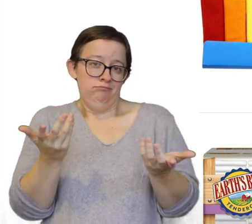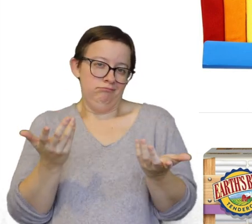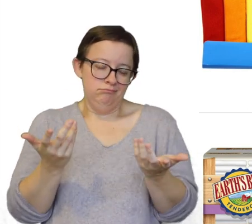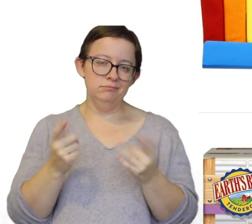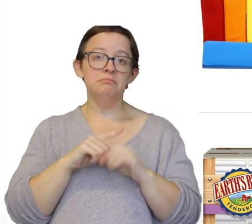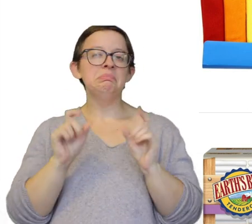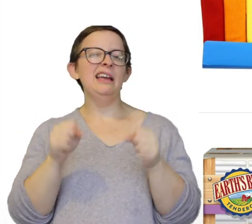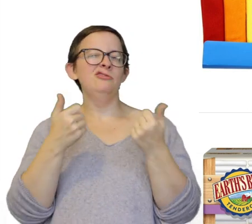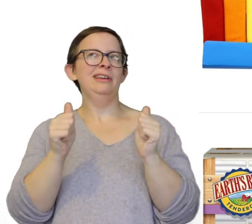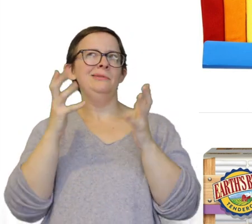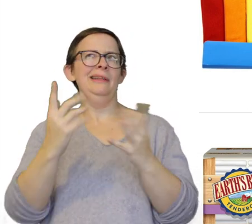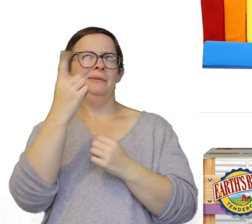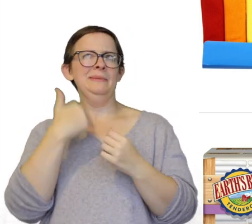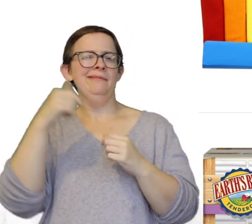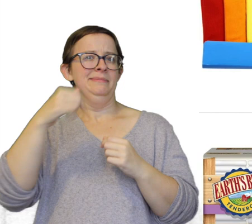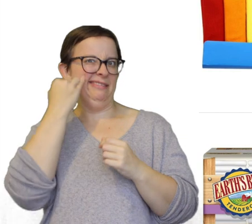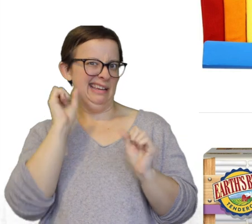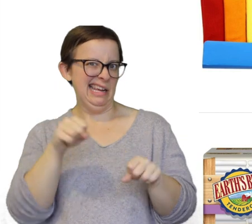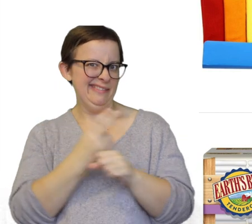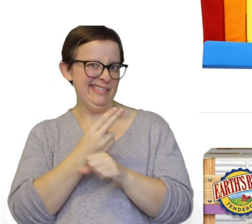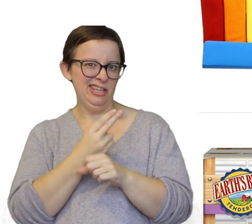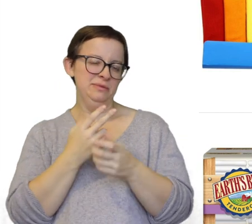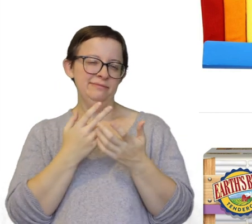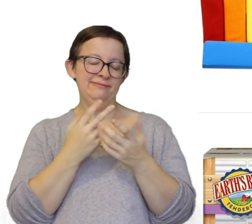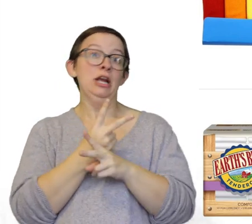But I can try to leave the ones that we have down below if I can find them... that I actually like.